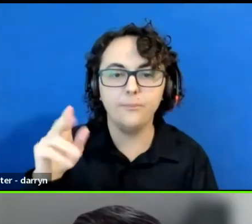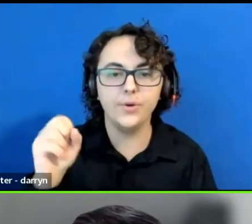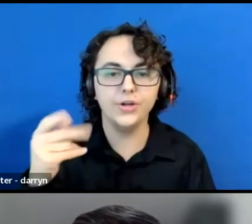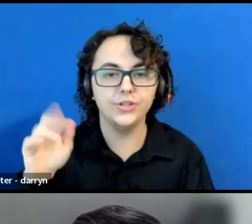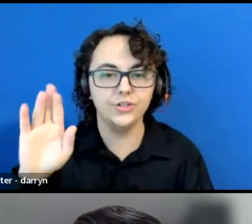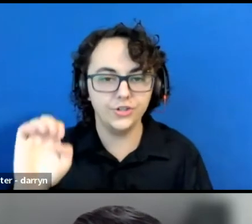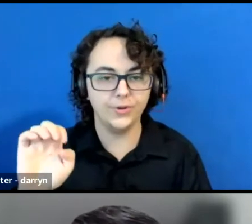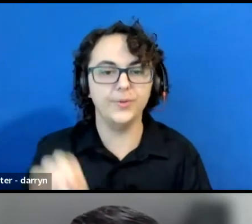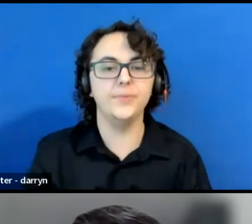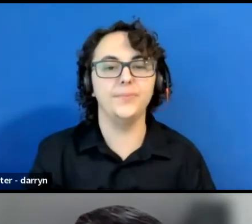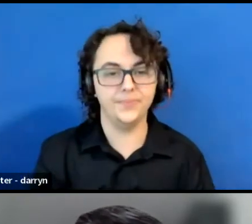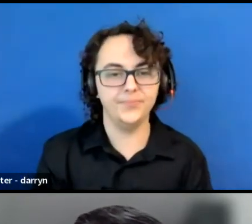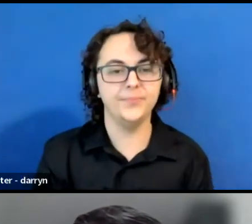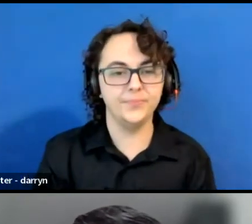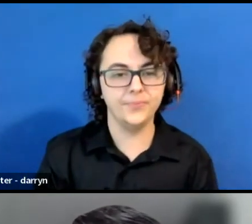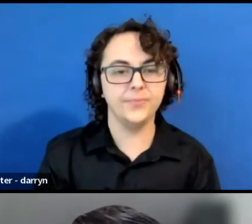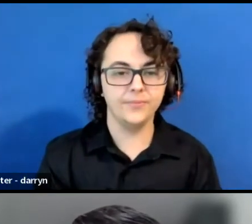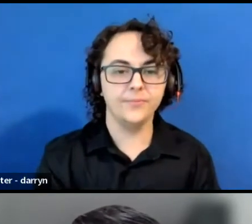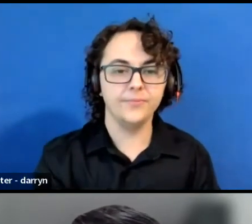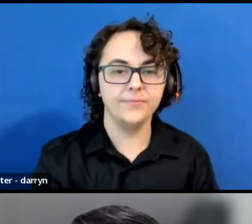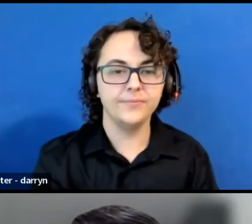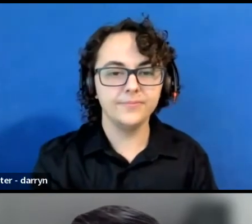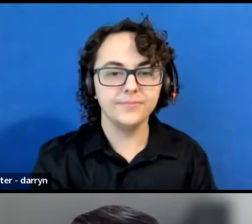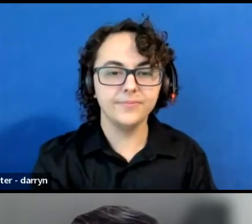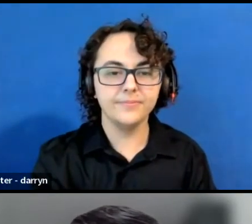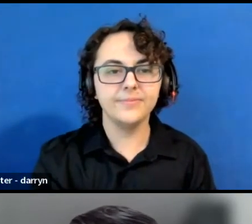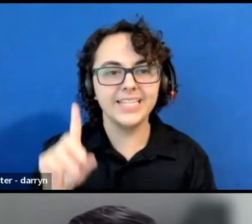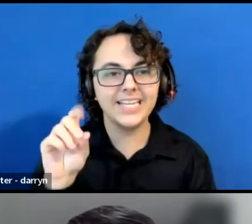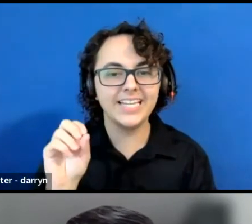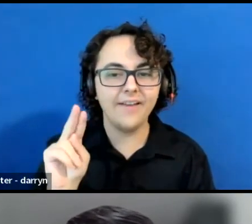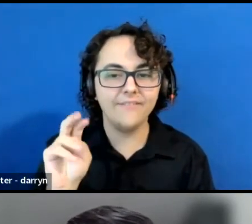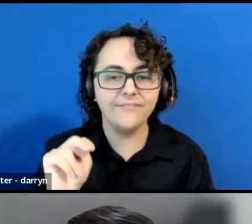Thank you, Adrian, oh, I'm so grateful for the ways